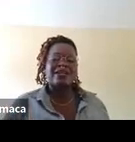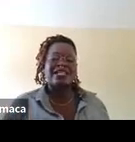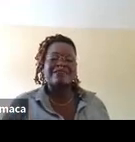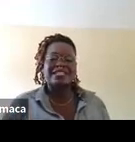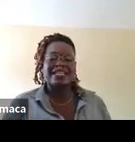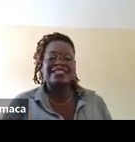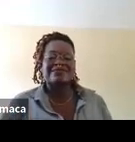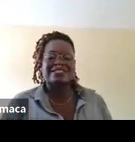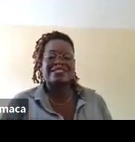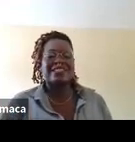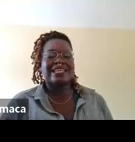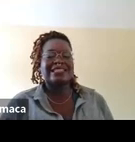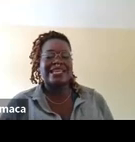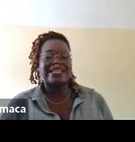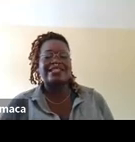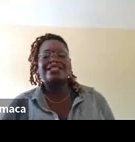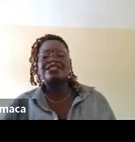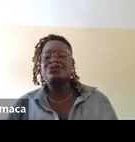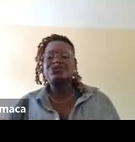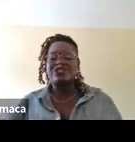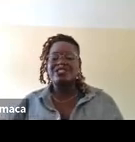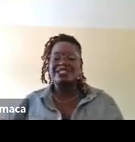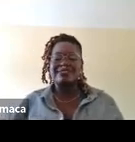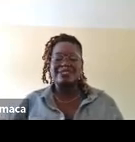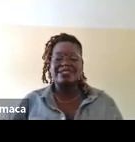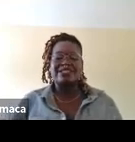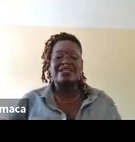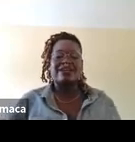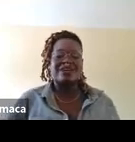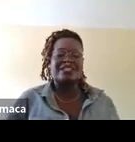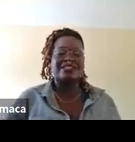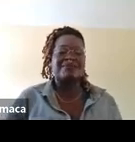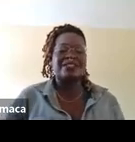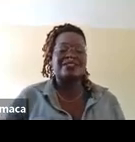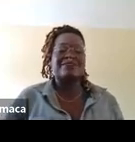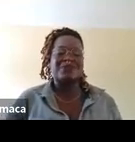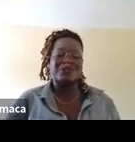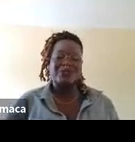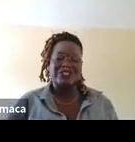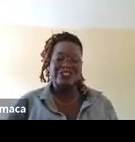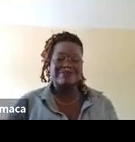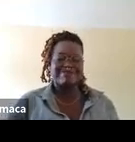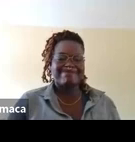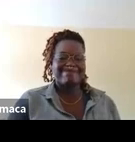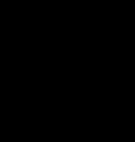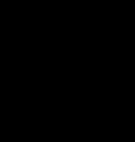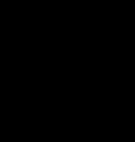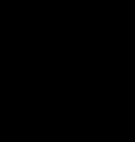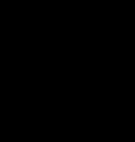And on the left side is written they said, do drugs is written across the middle photo. Hey, Zee?